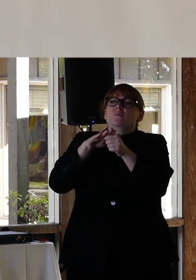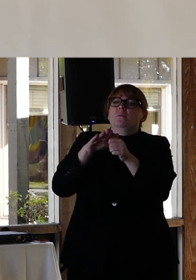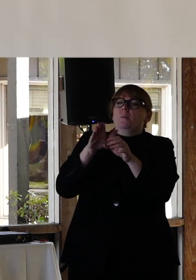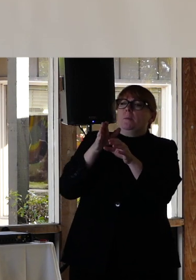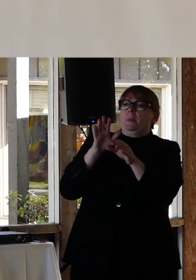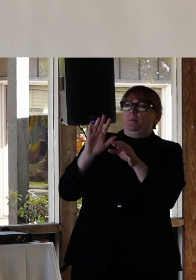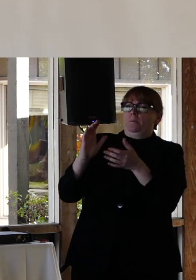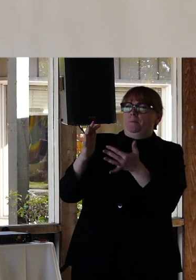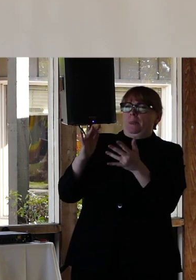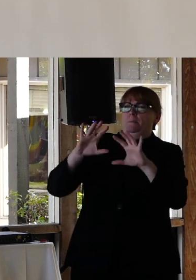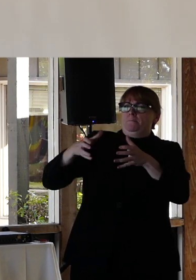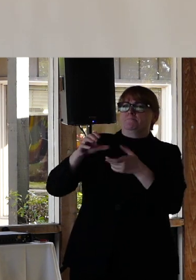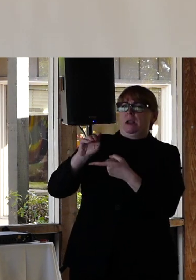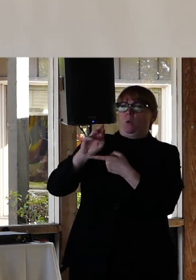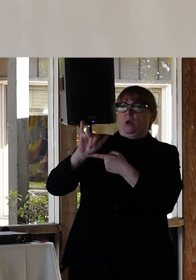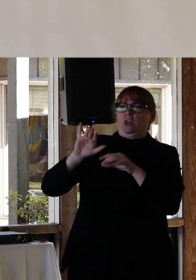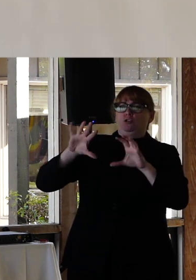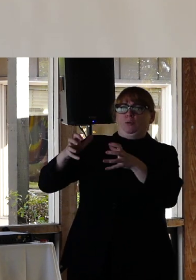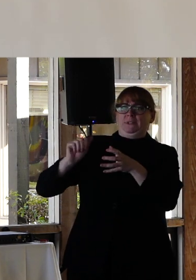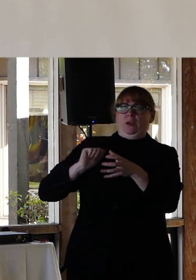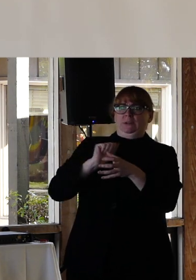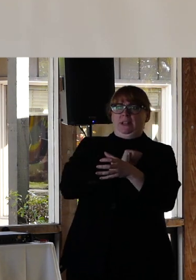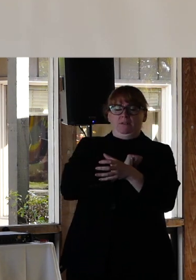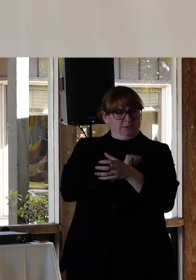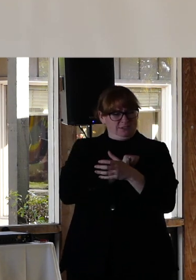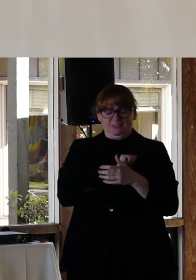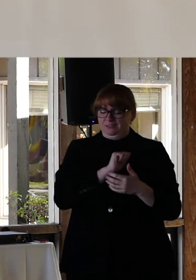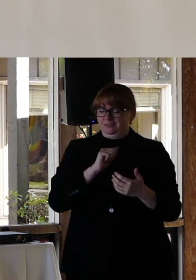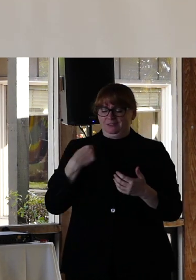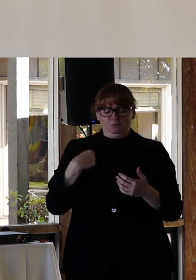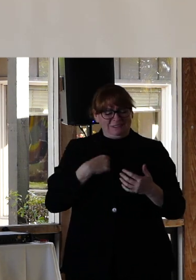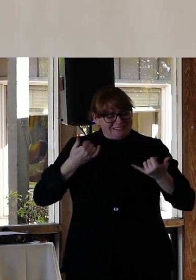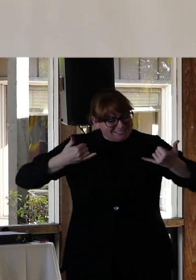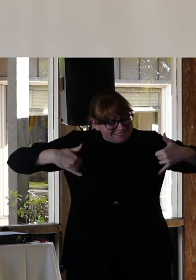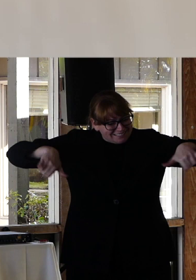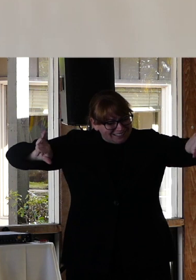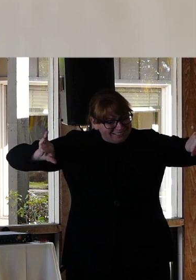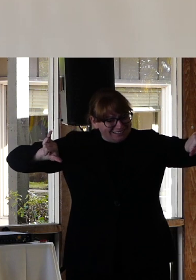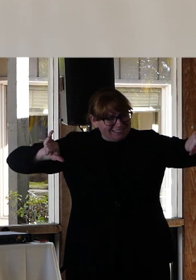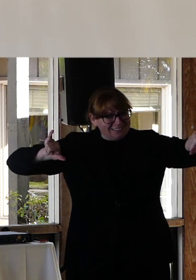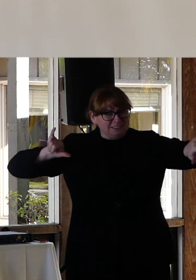to look at others and to have that tiniest corner of our minds doubt their